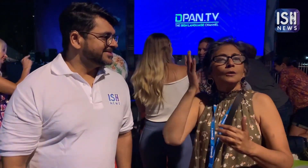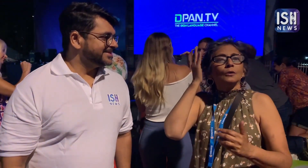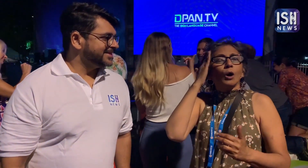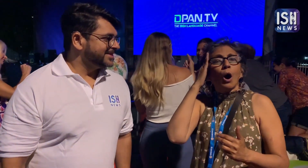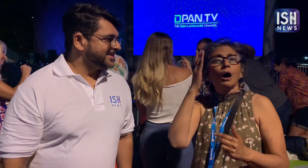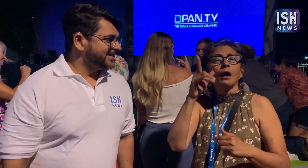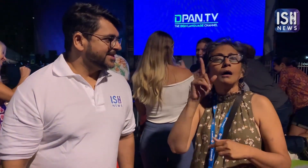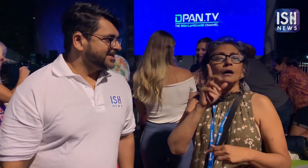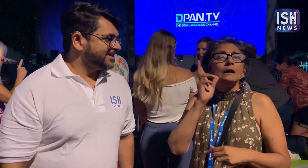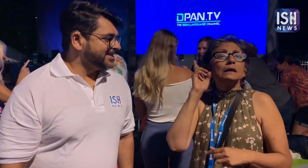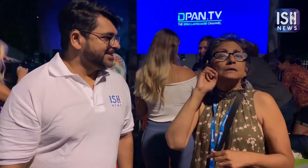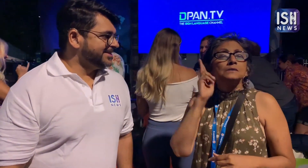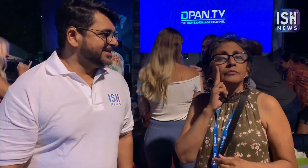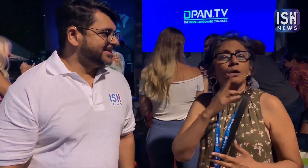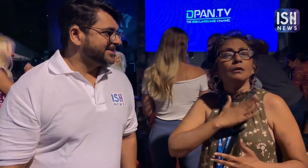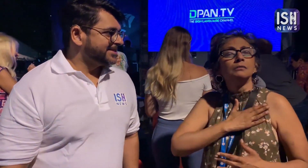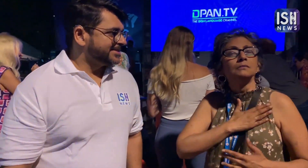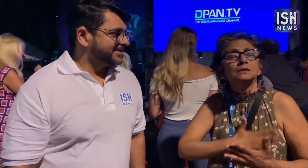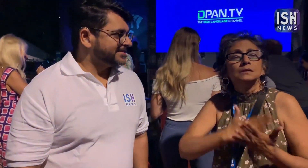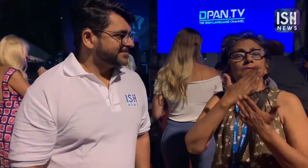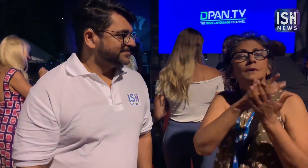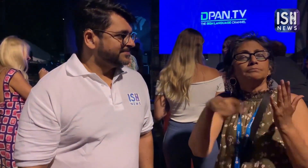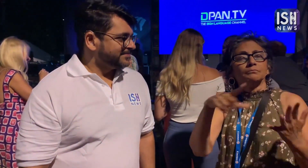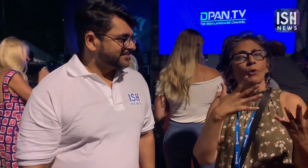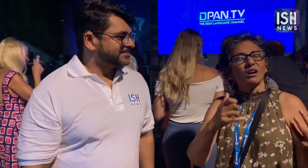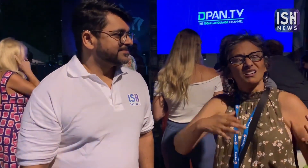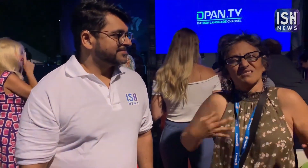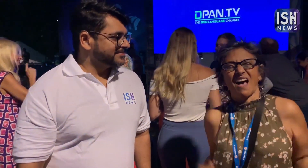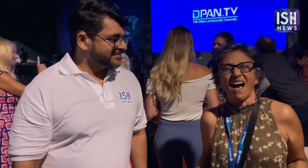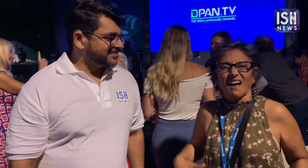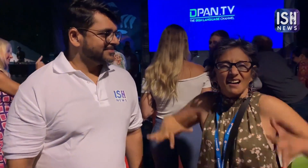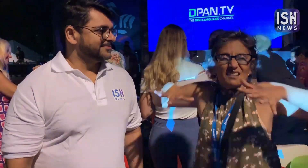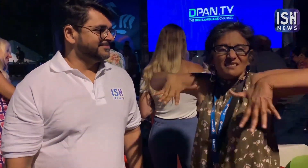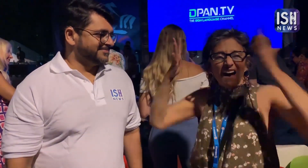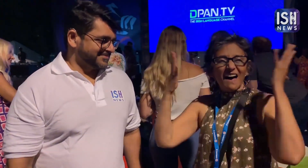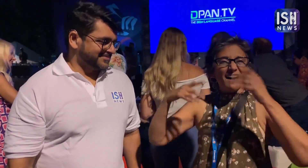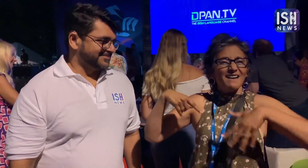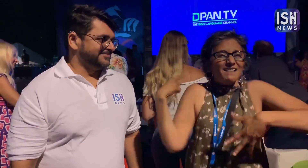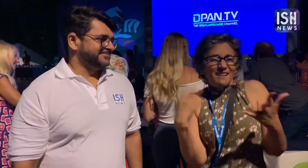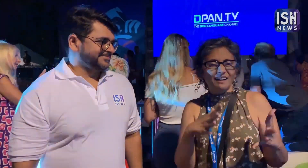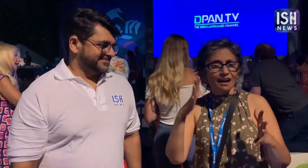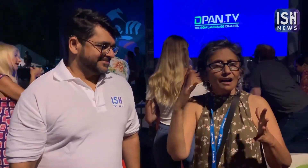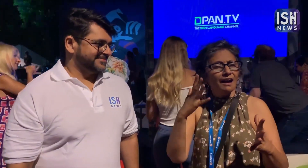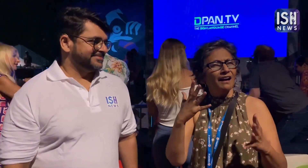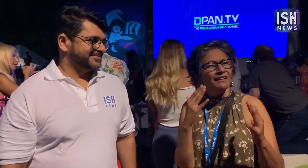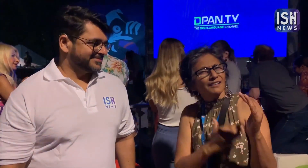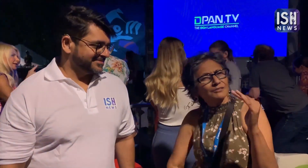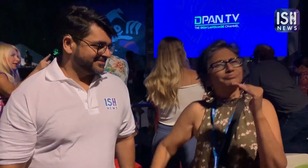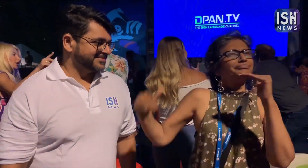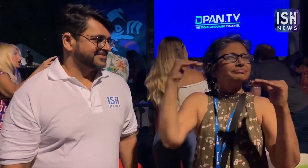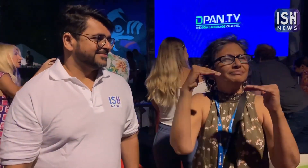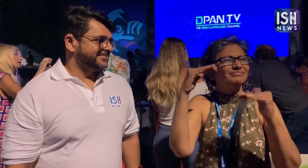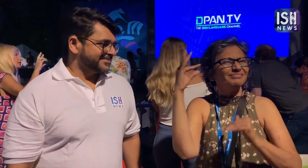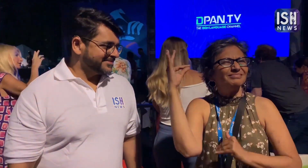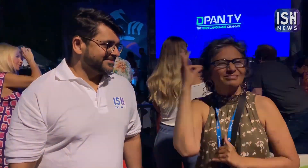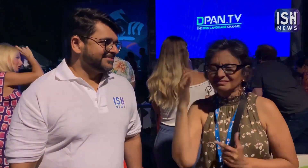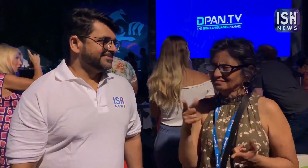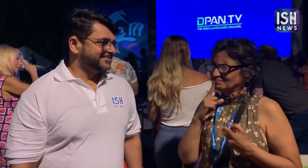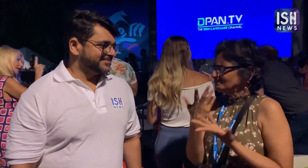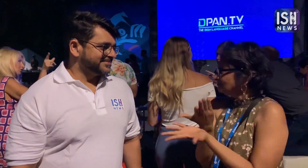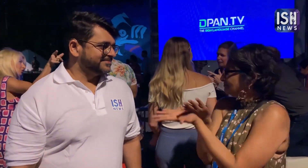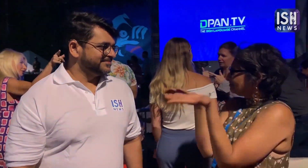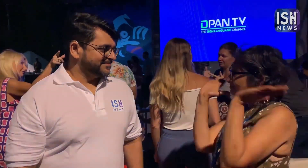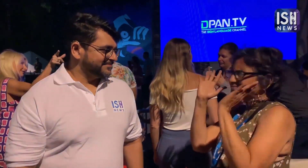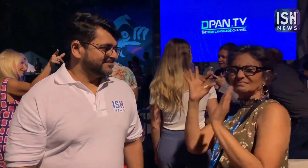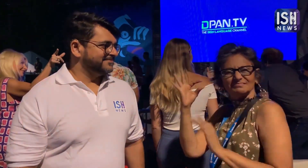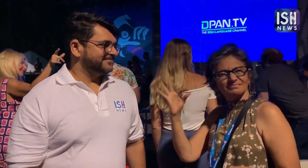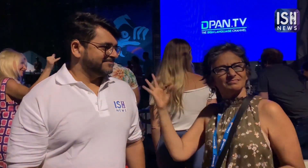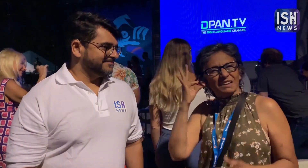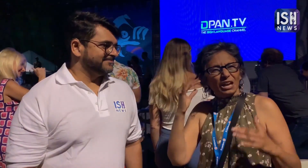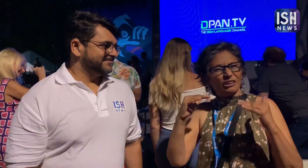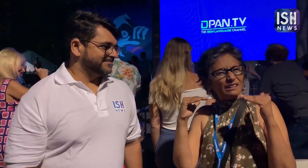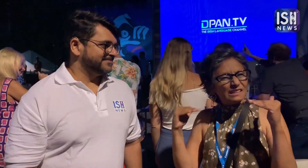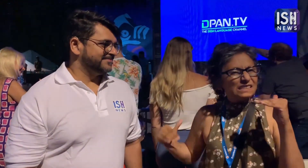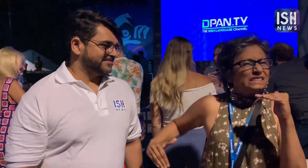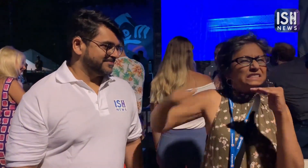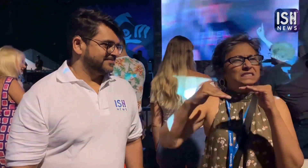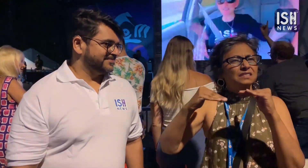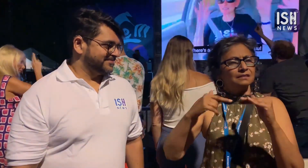Do you know that many Deaf people want to dance. They are equal to the hearing.